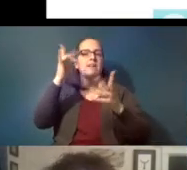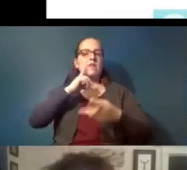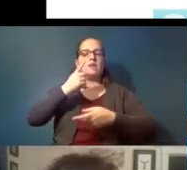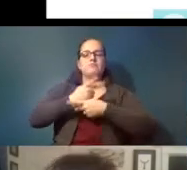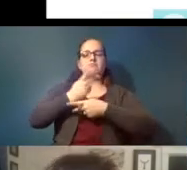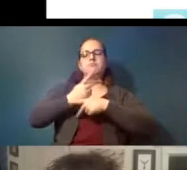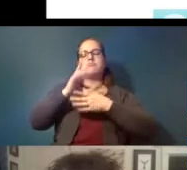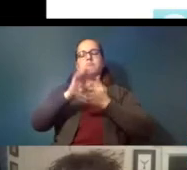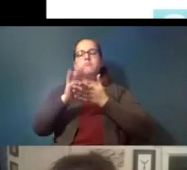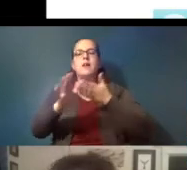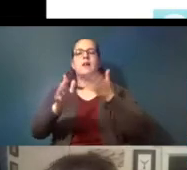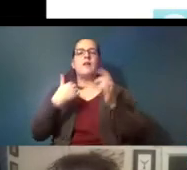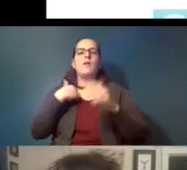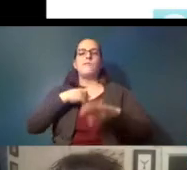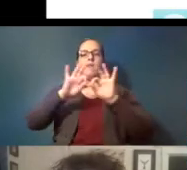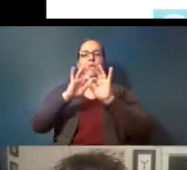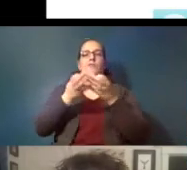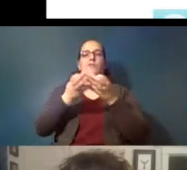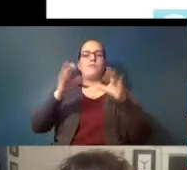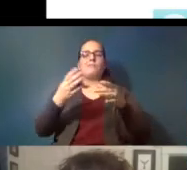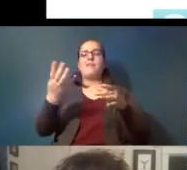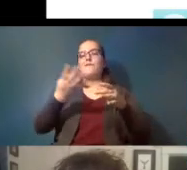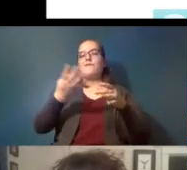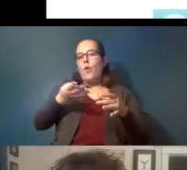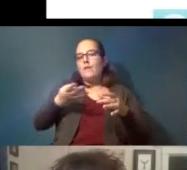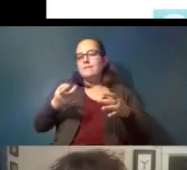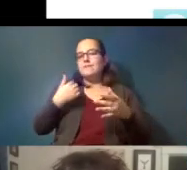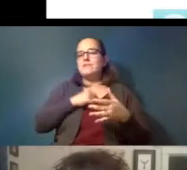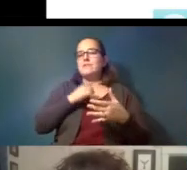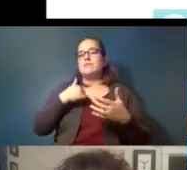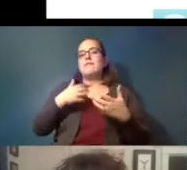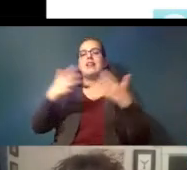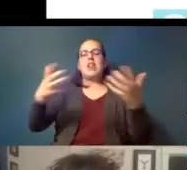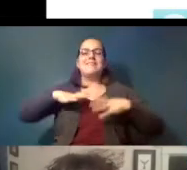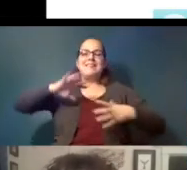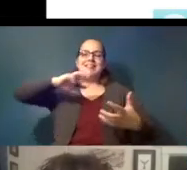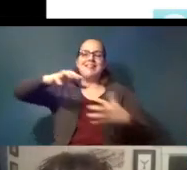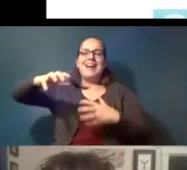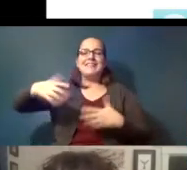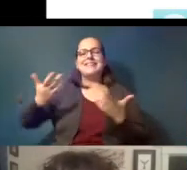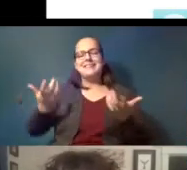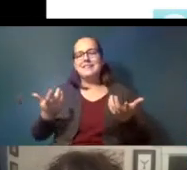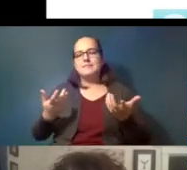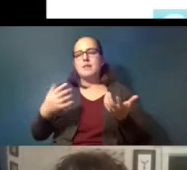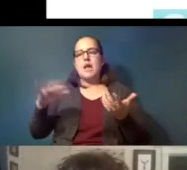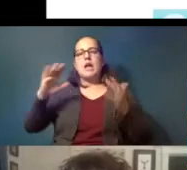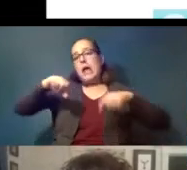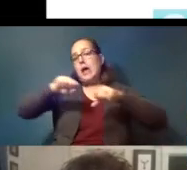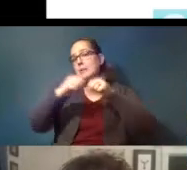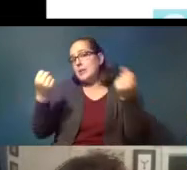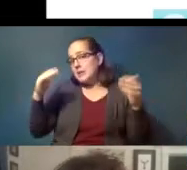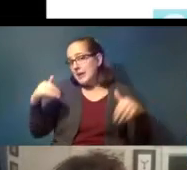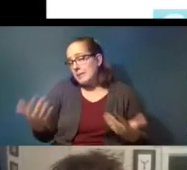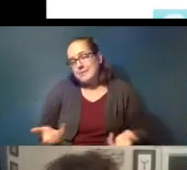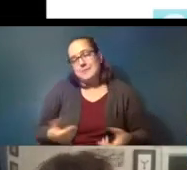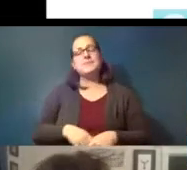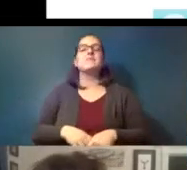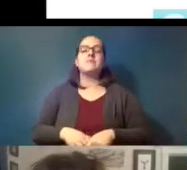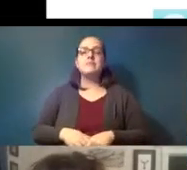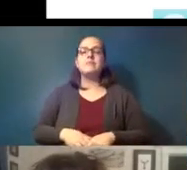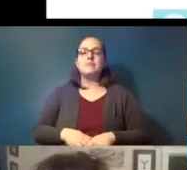um we're a family of four so we we do a lot of laundry and still hasn't broken yet yeah nice